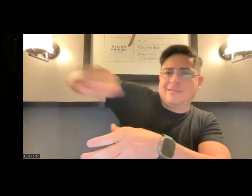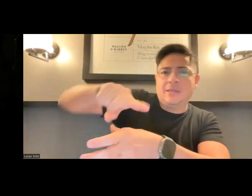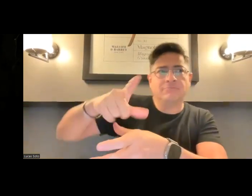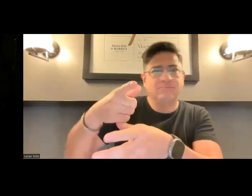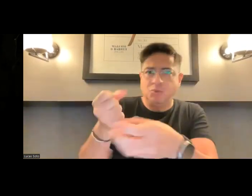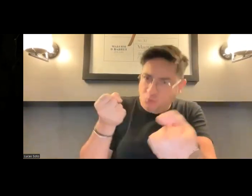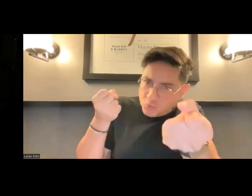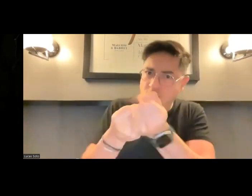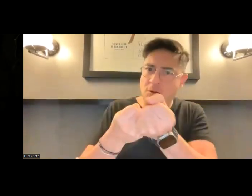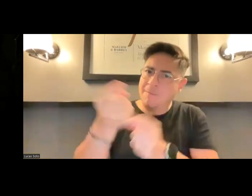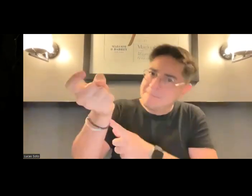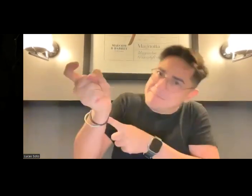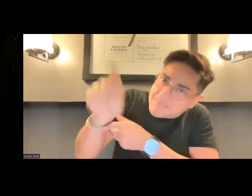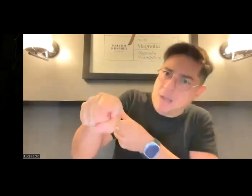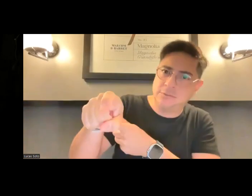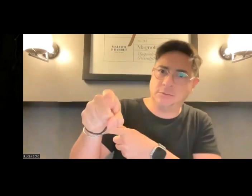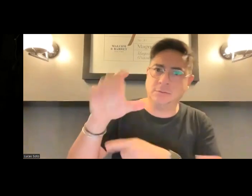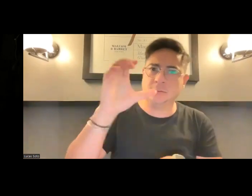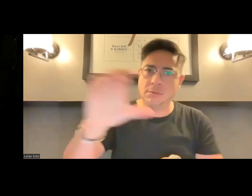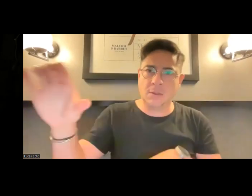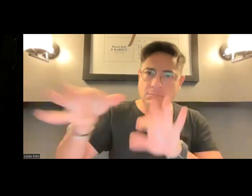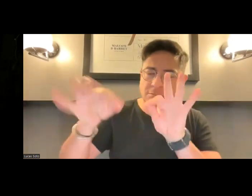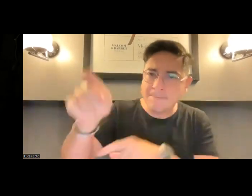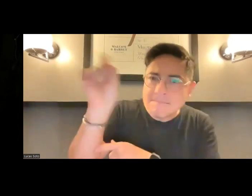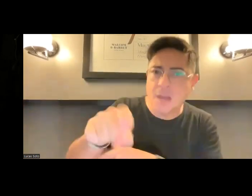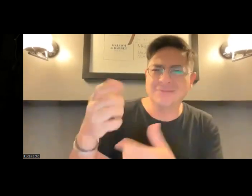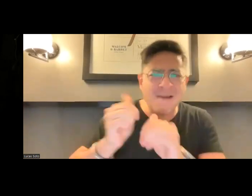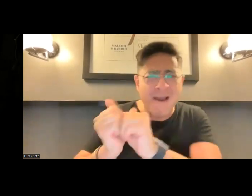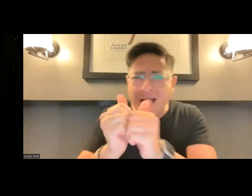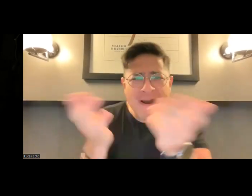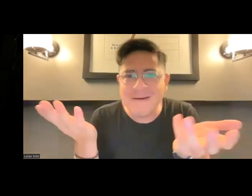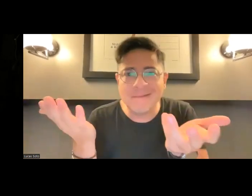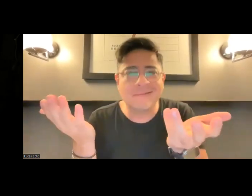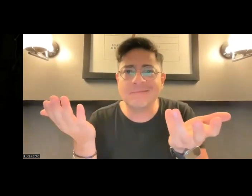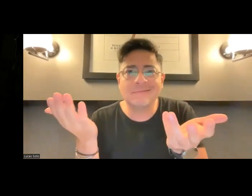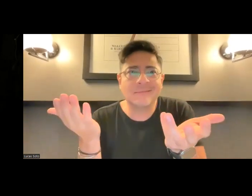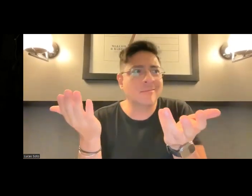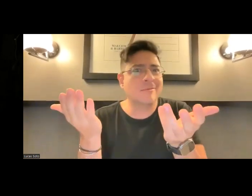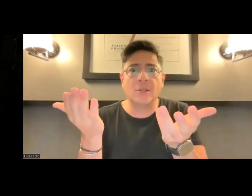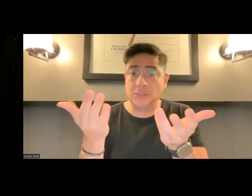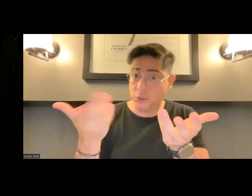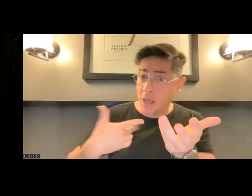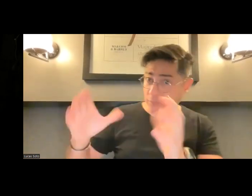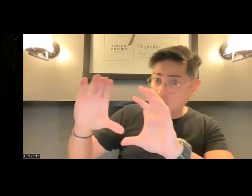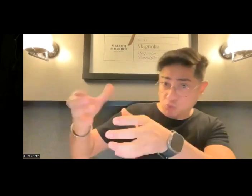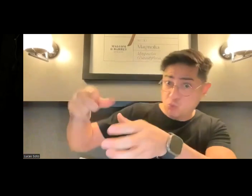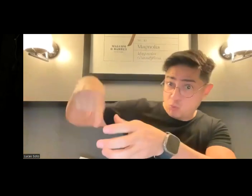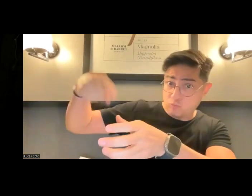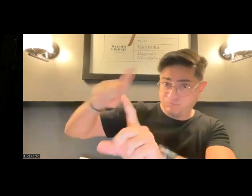design period, and to really justify the tremendous need for